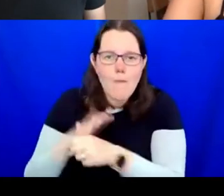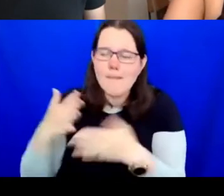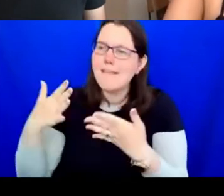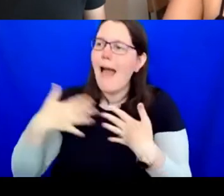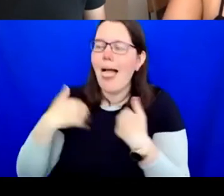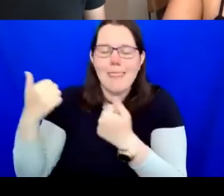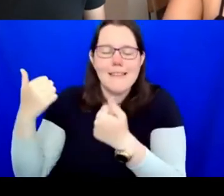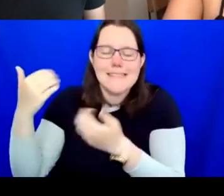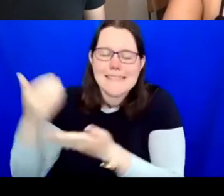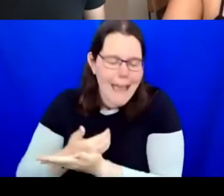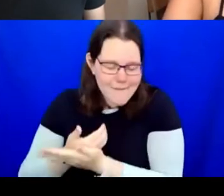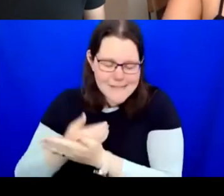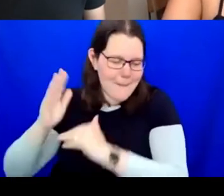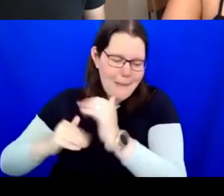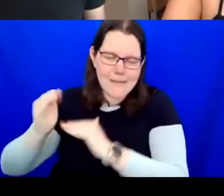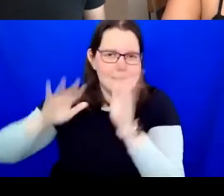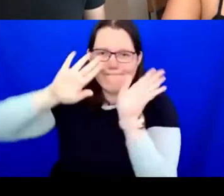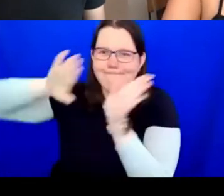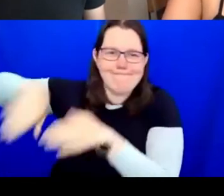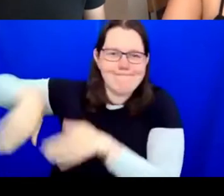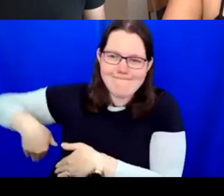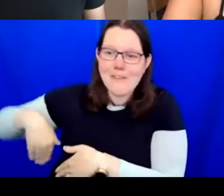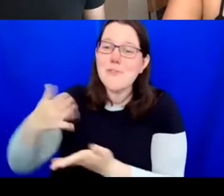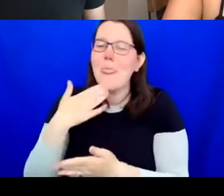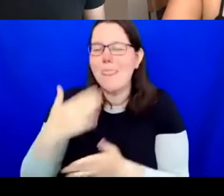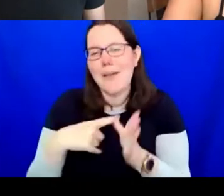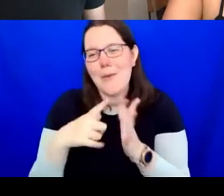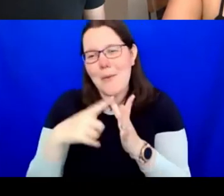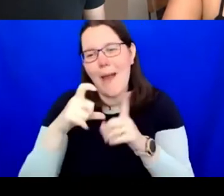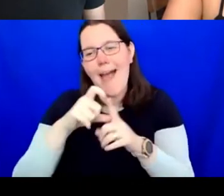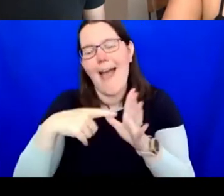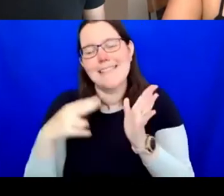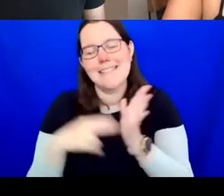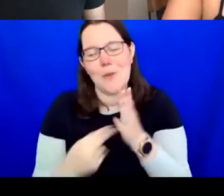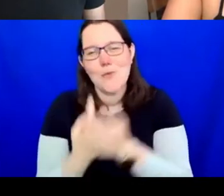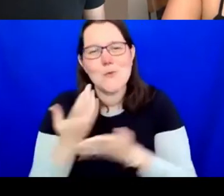in a big building! Thank you very much, Aidan. Today I'm speaking from the perspective of an